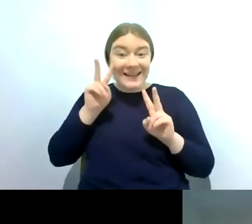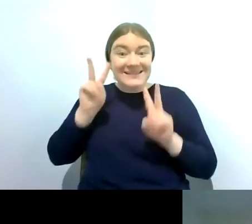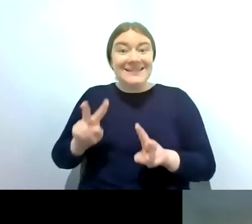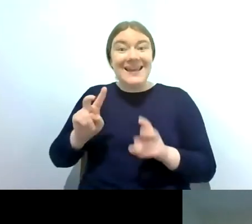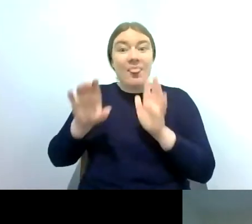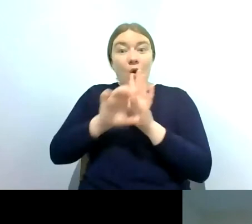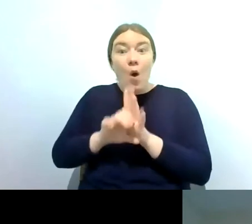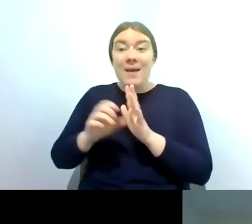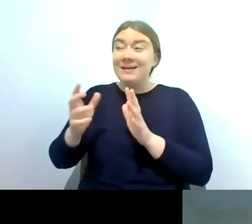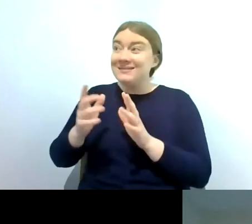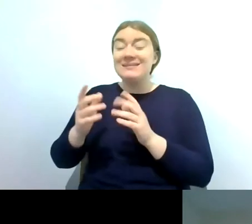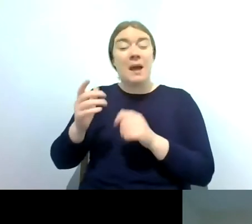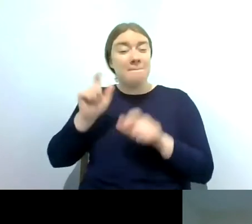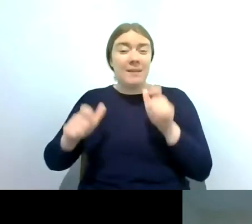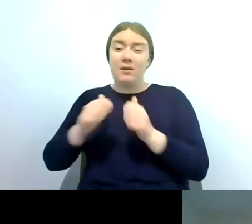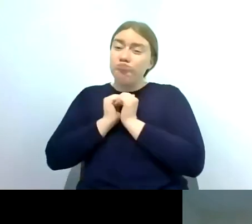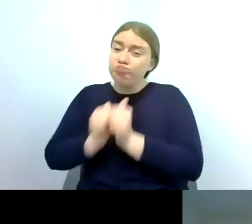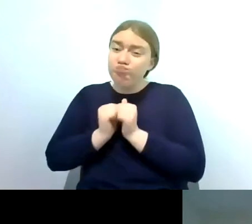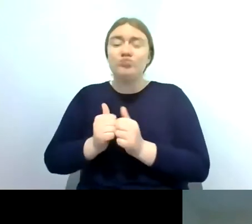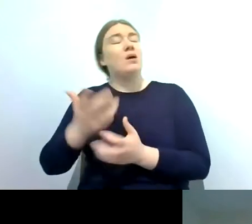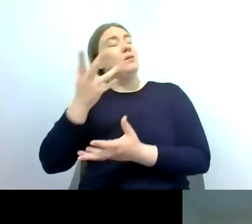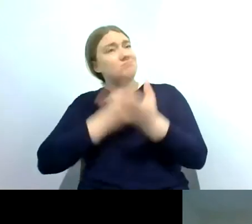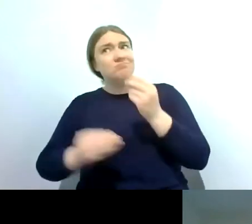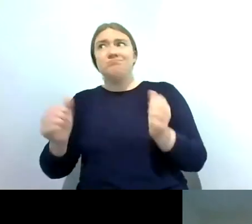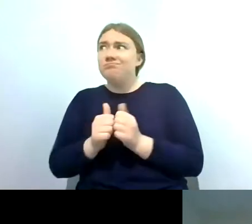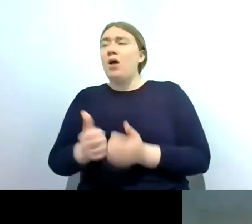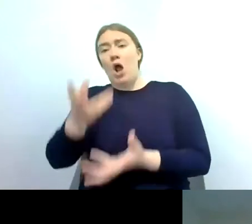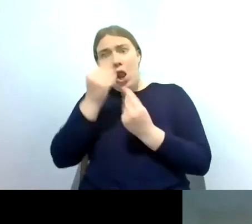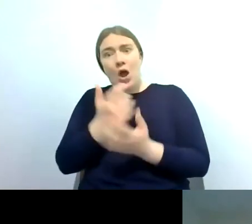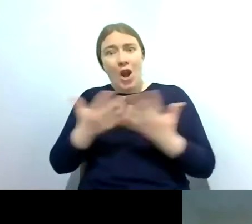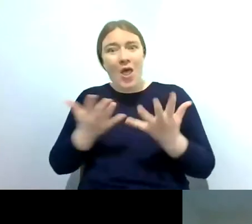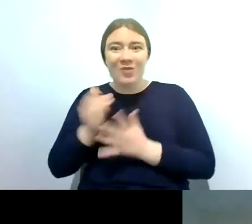people agreeing that that it's been great and and that they've learned a lot so thank you very much